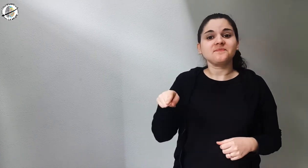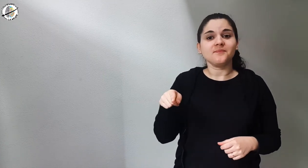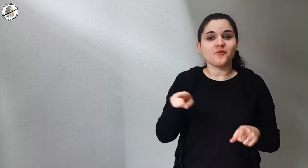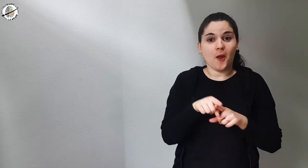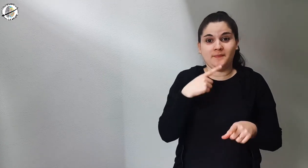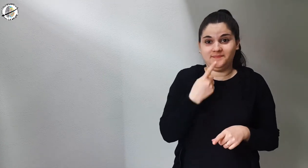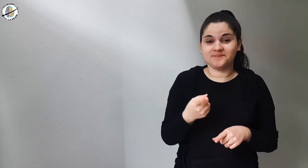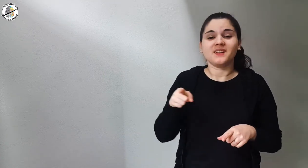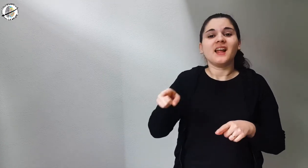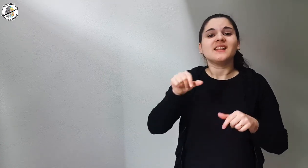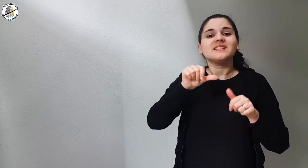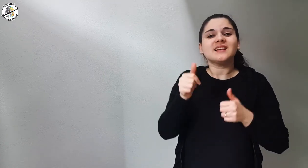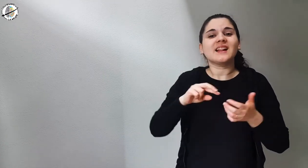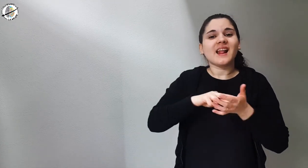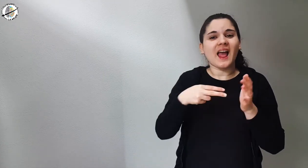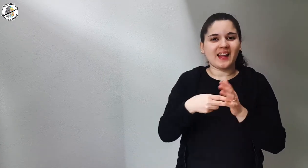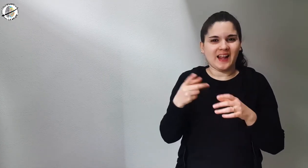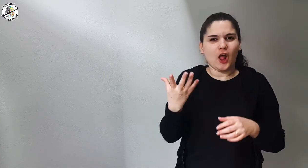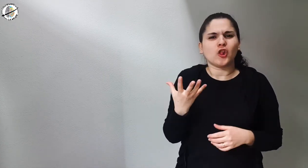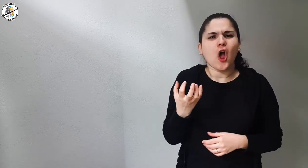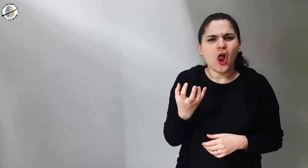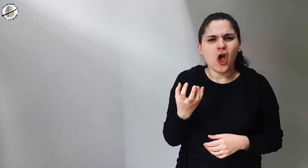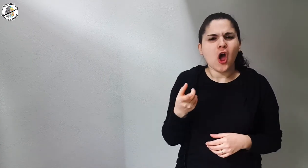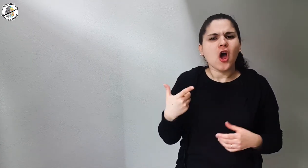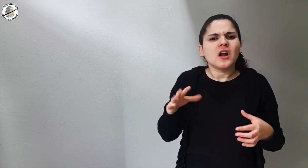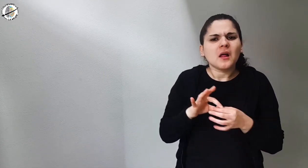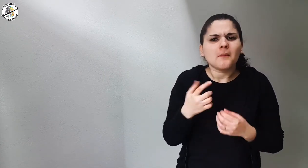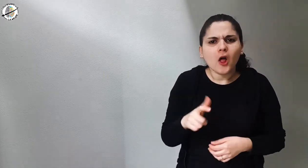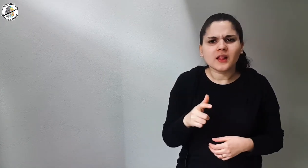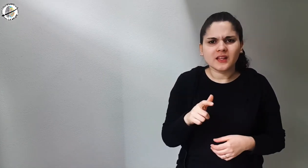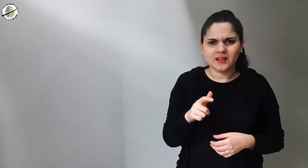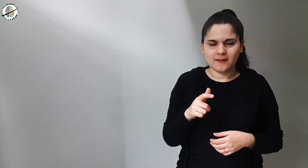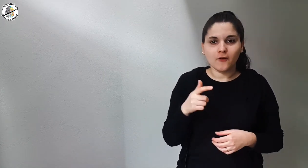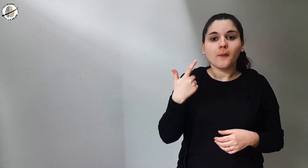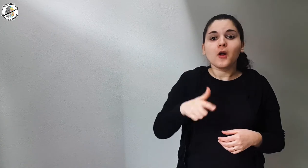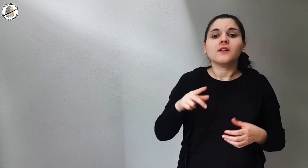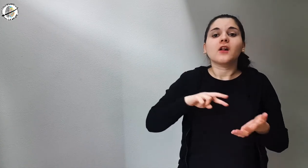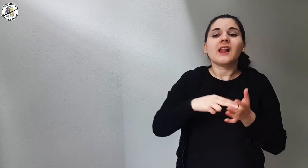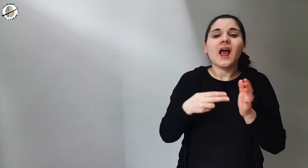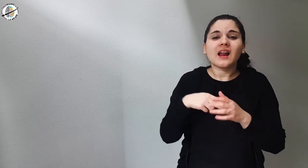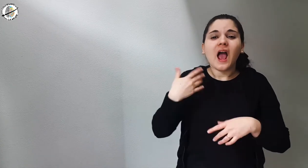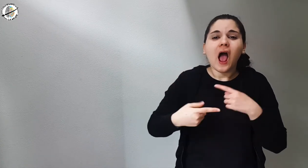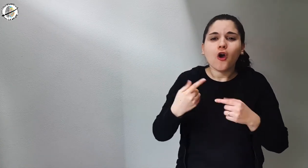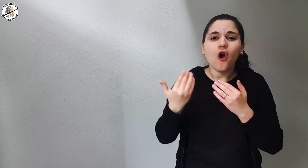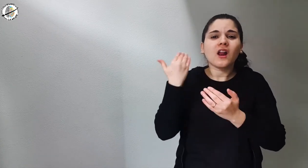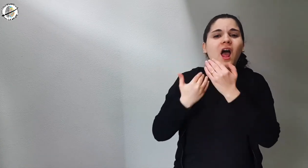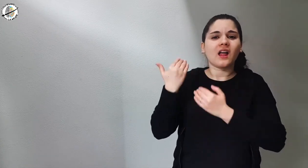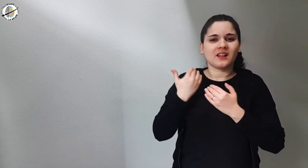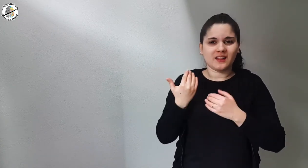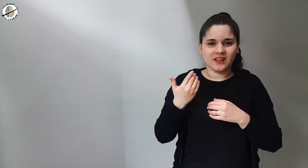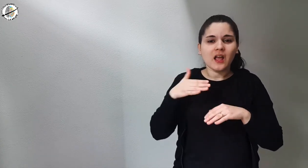As I said, the technique is painful because the ancient one